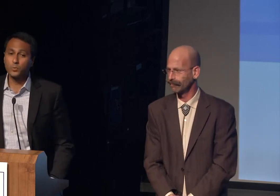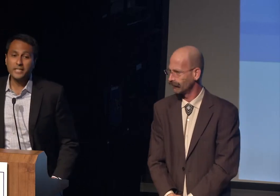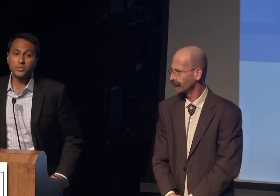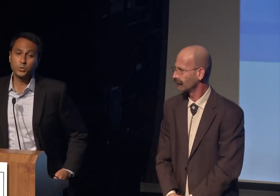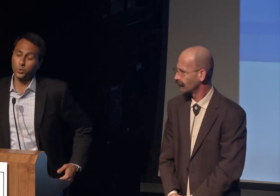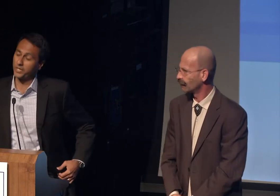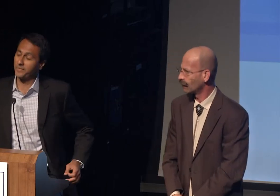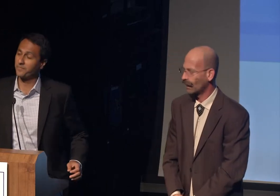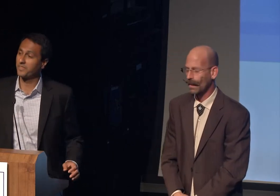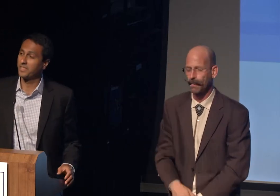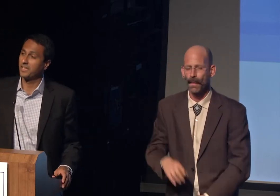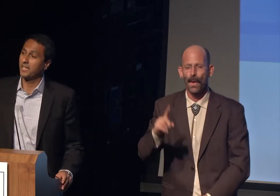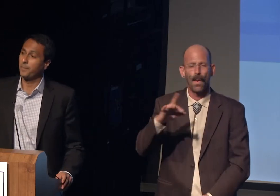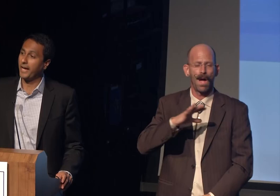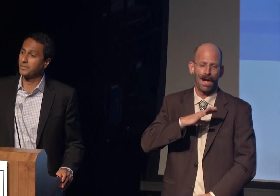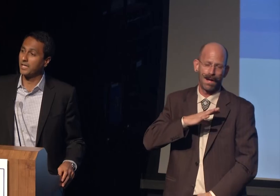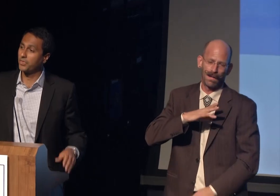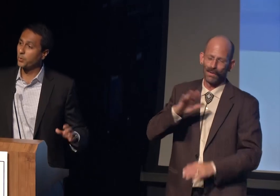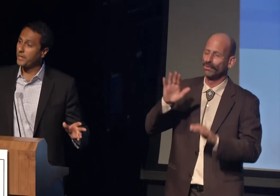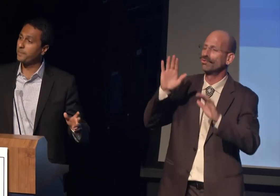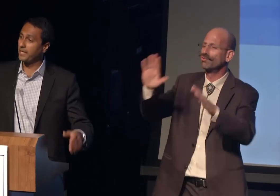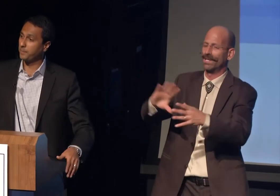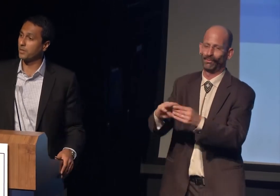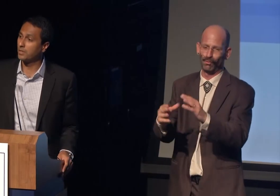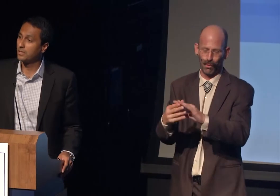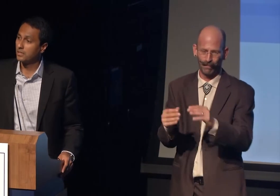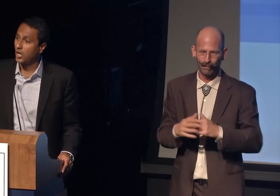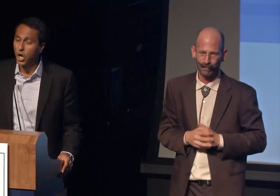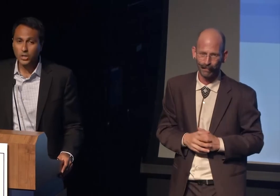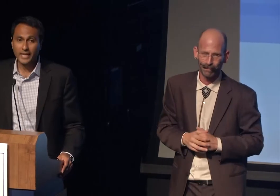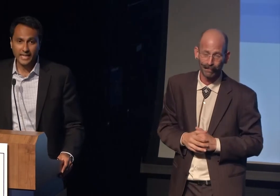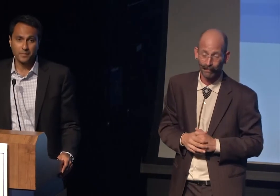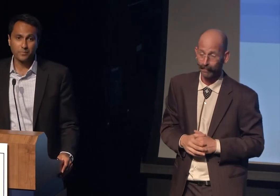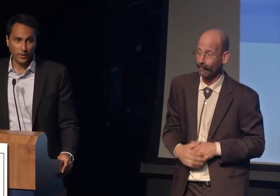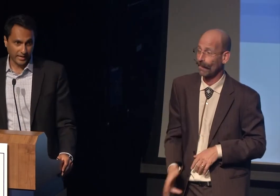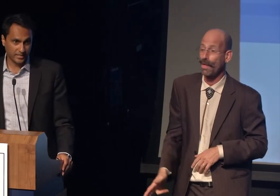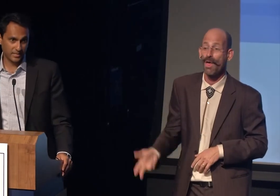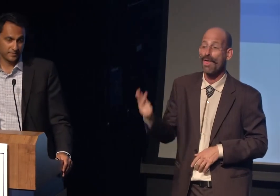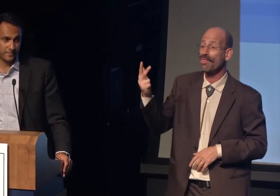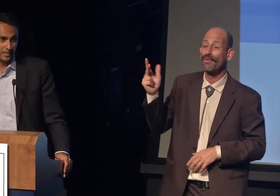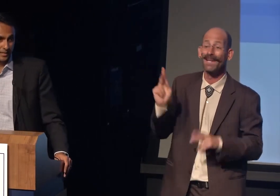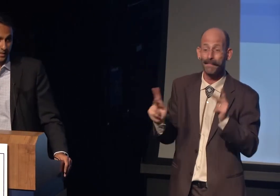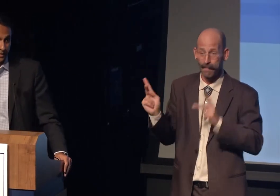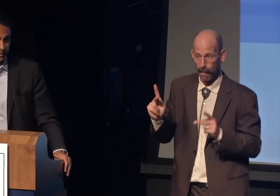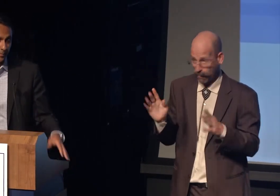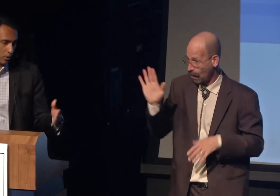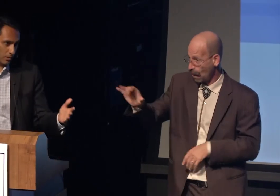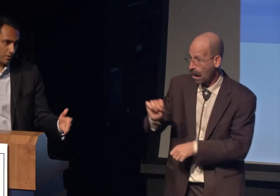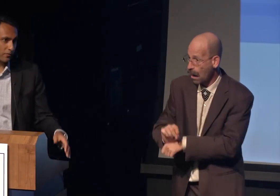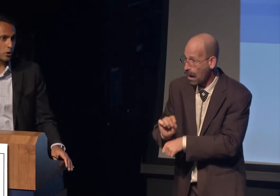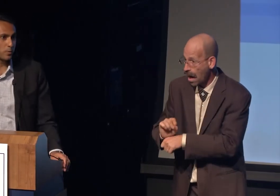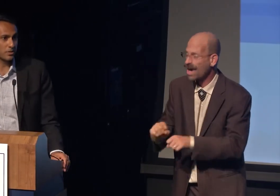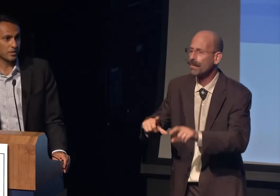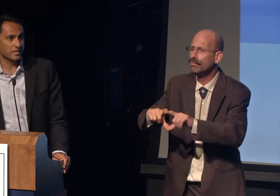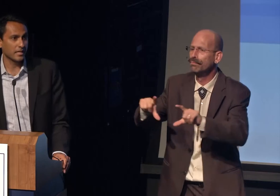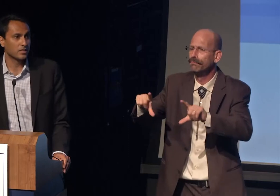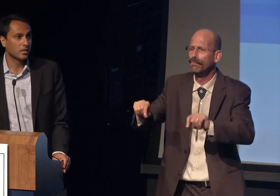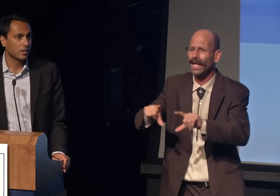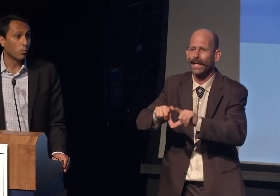There's this great story about three people all laying bricks. Somebody goes up to the first person